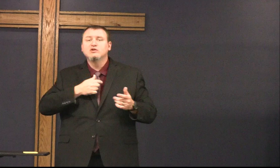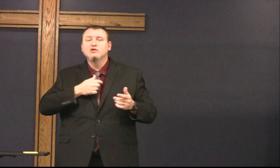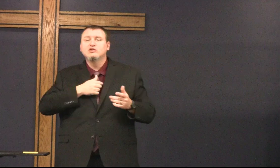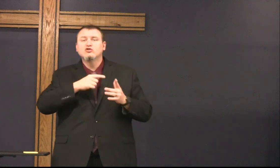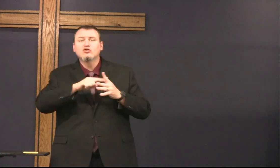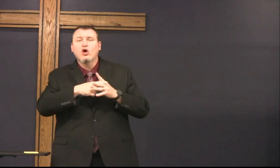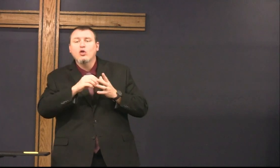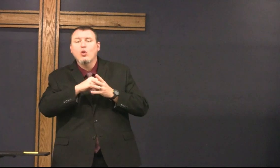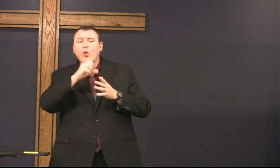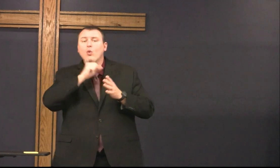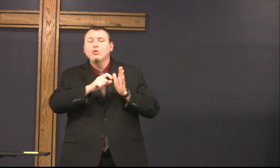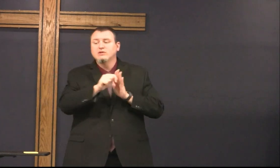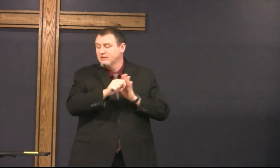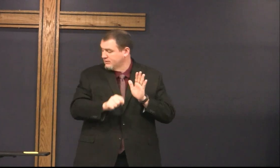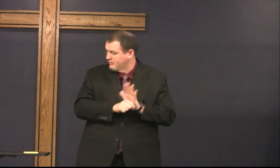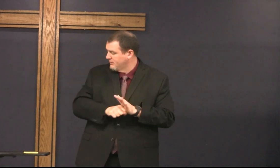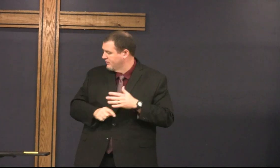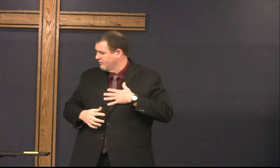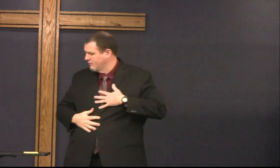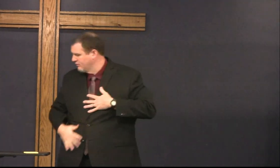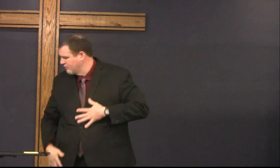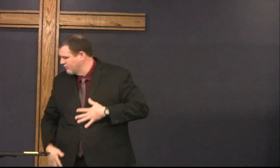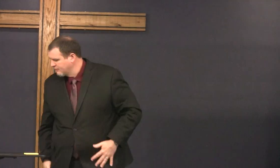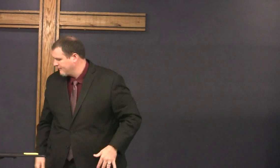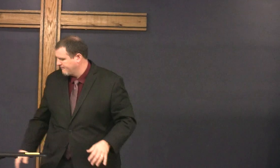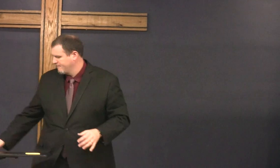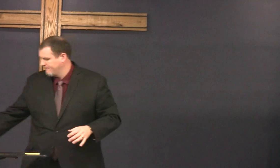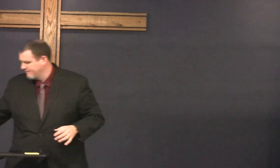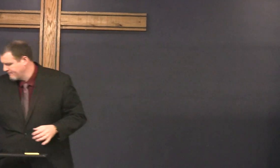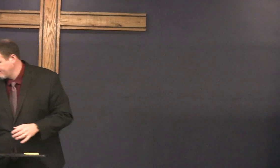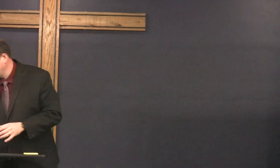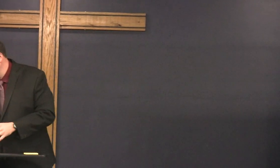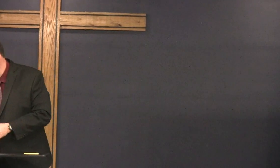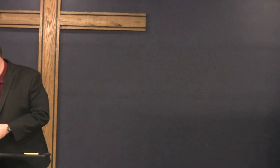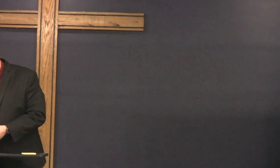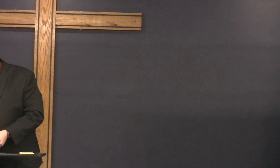[ __ ] I am and we started with the Old Testament